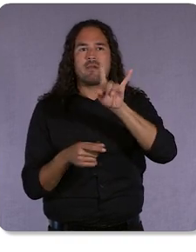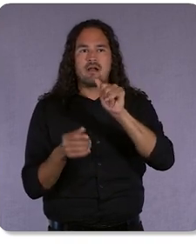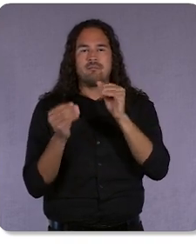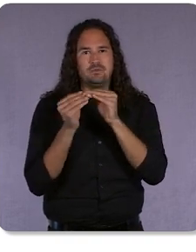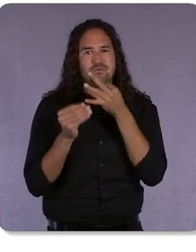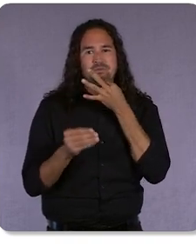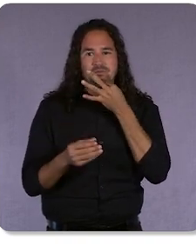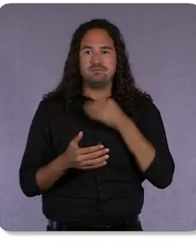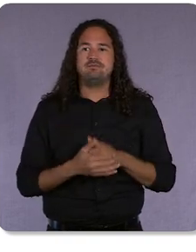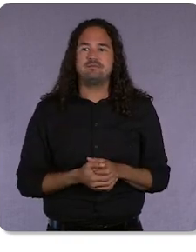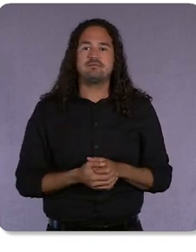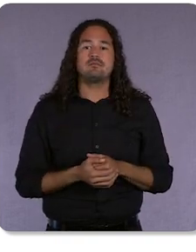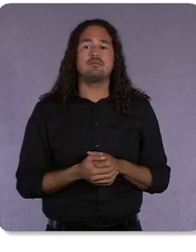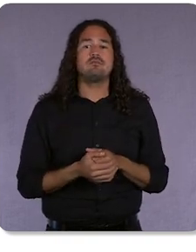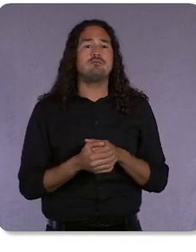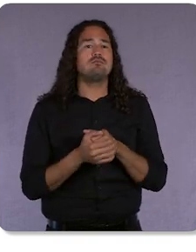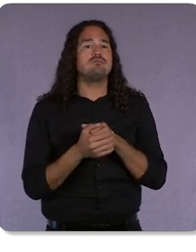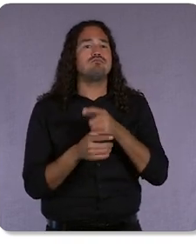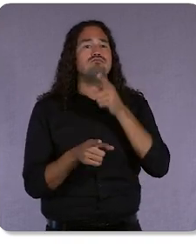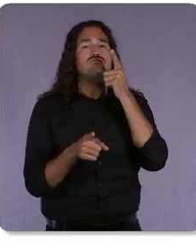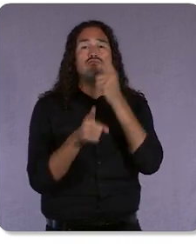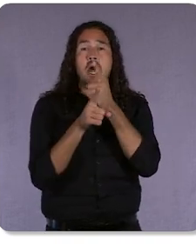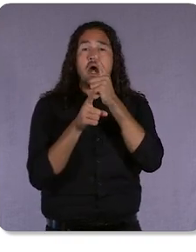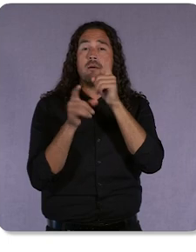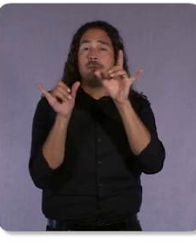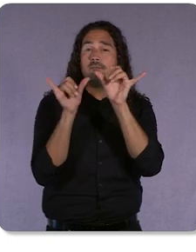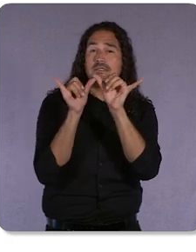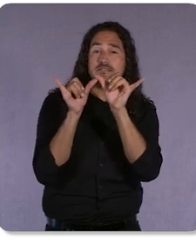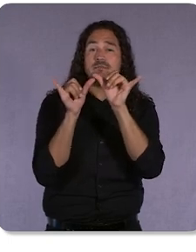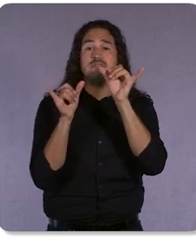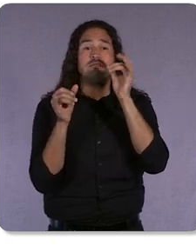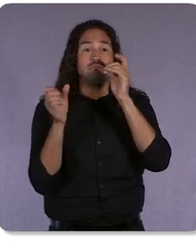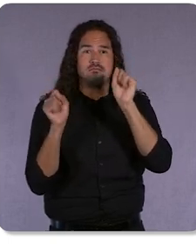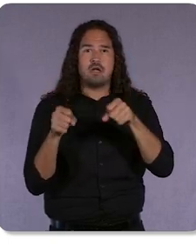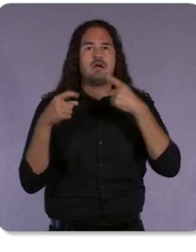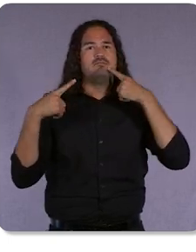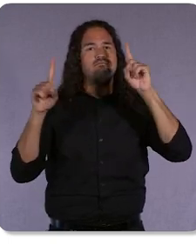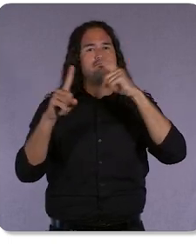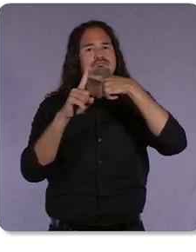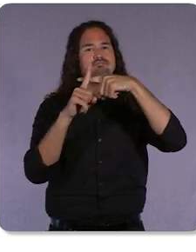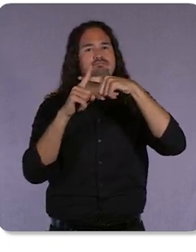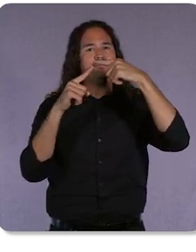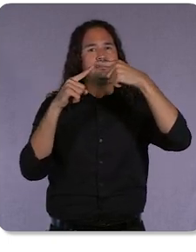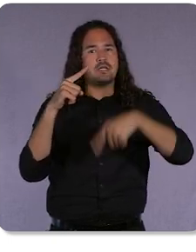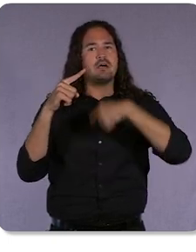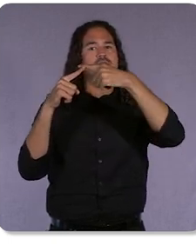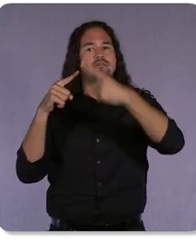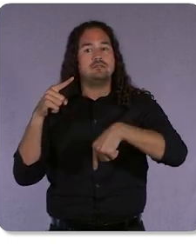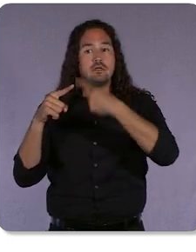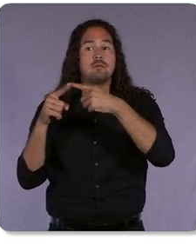The right kind of measurement can create a virtuous cycle. Information about what you’re doing leads to educated predictions about what else is happening.